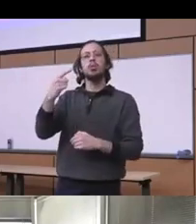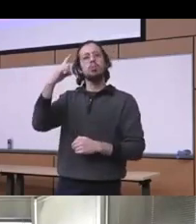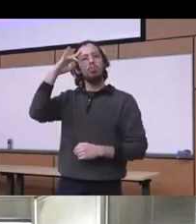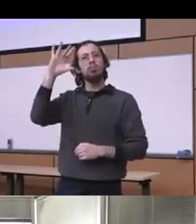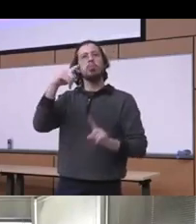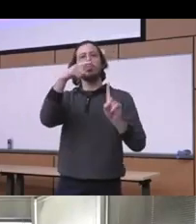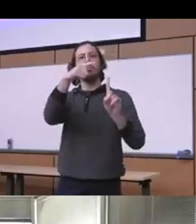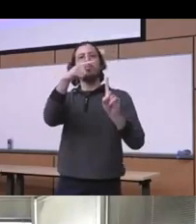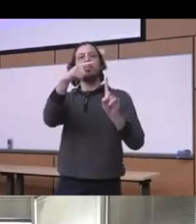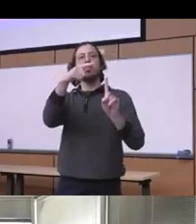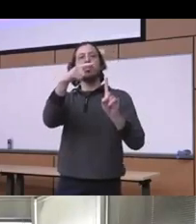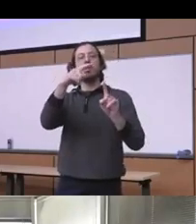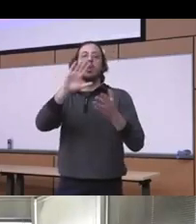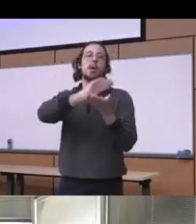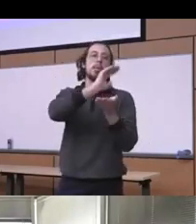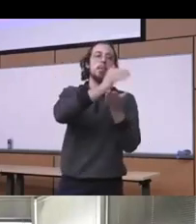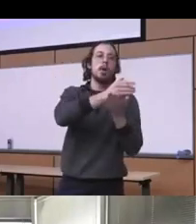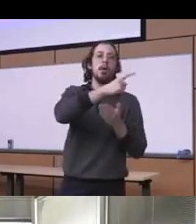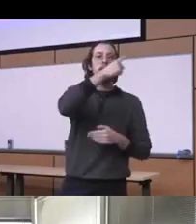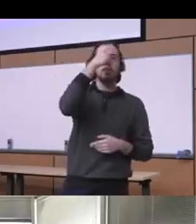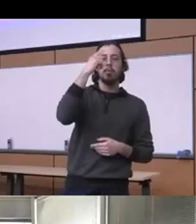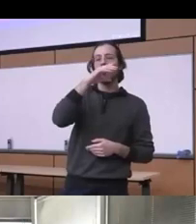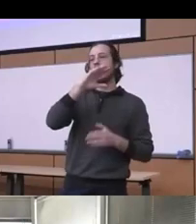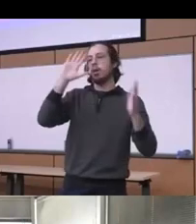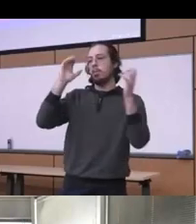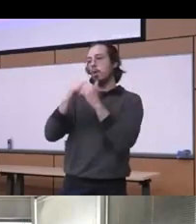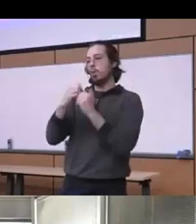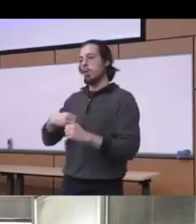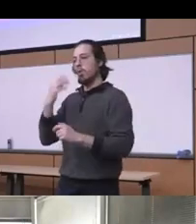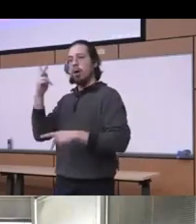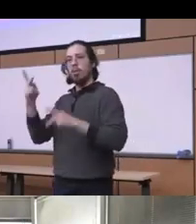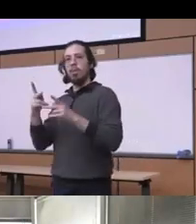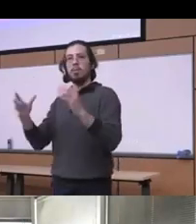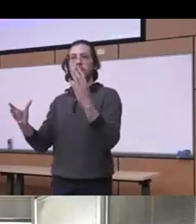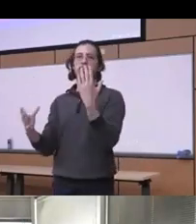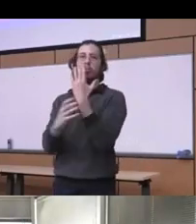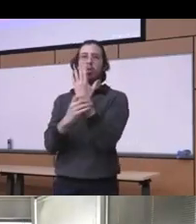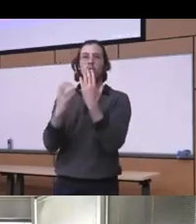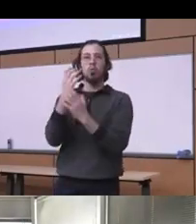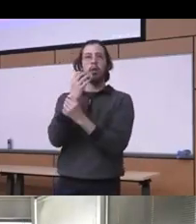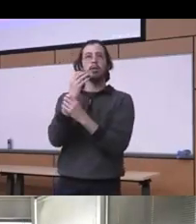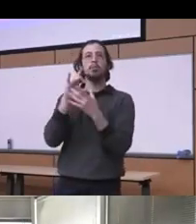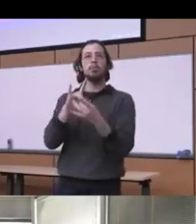black and white marijuana possession arrest for 100 000 people look at basically the the the